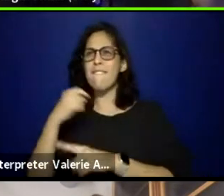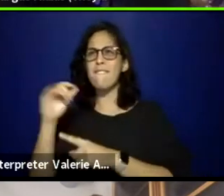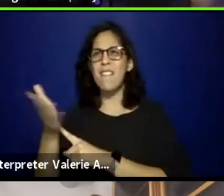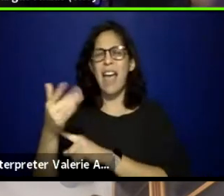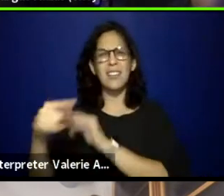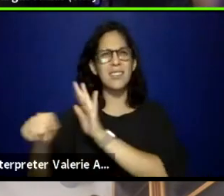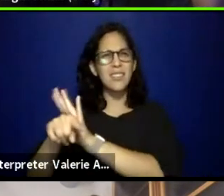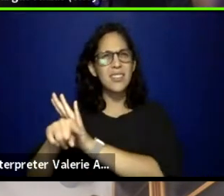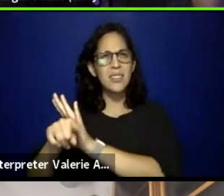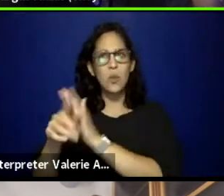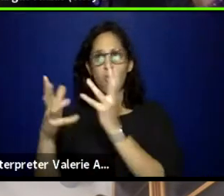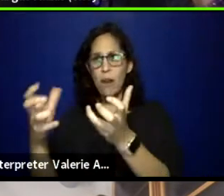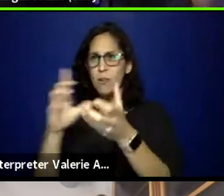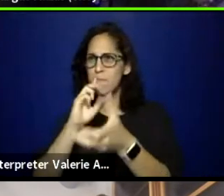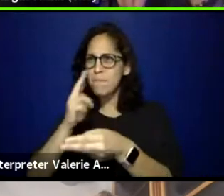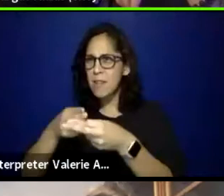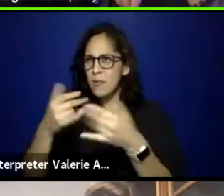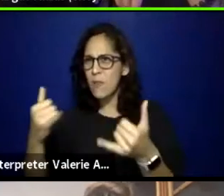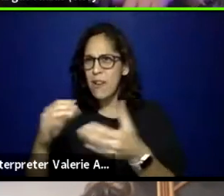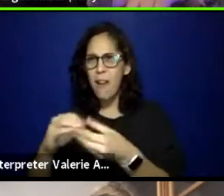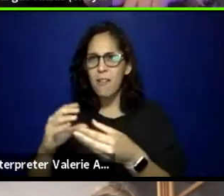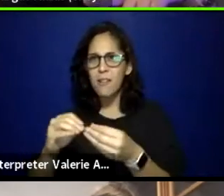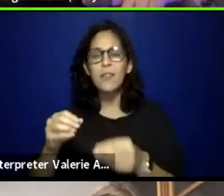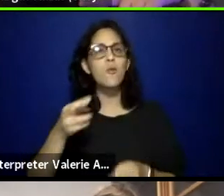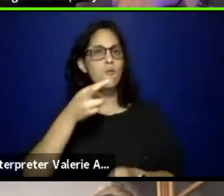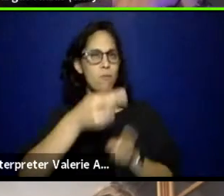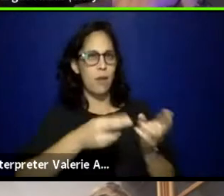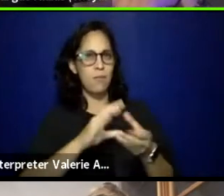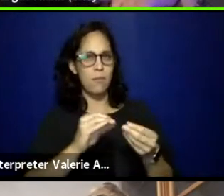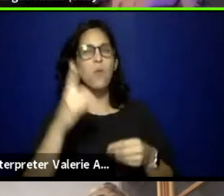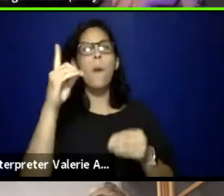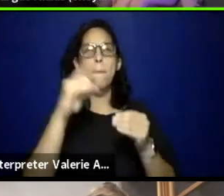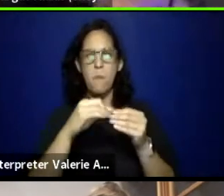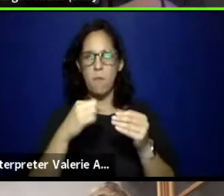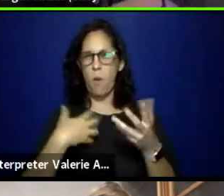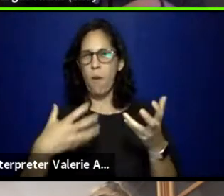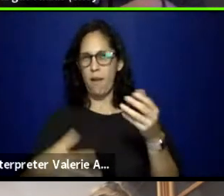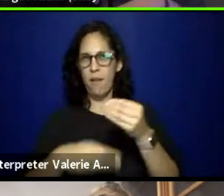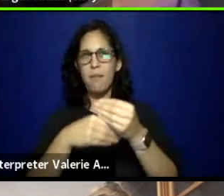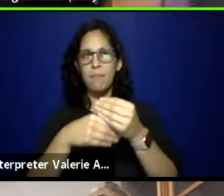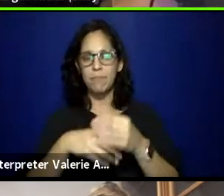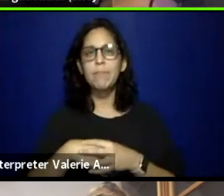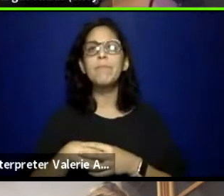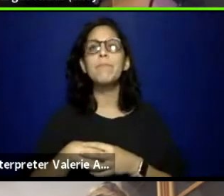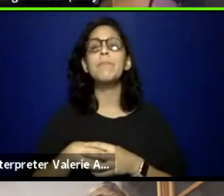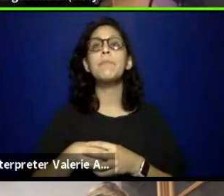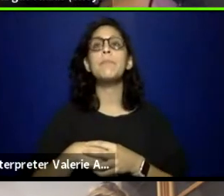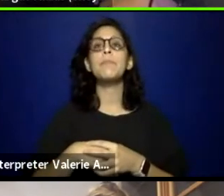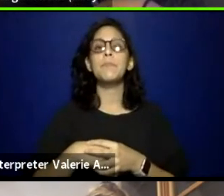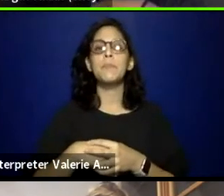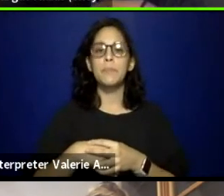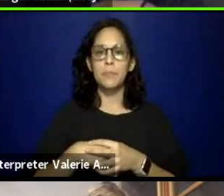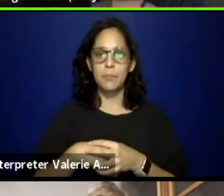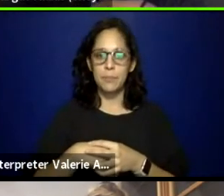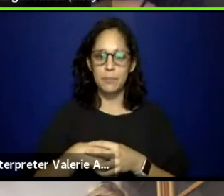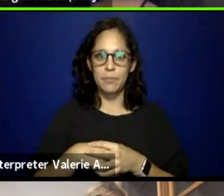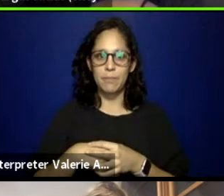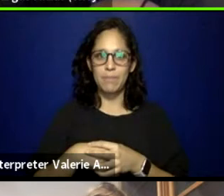I'll say one more thing in regards to that. One of the biggest things that I love is intersectionality